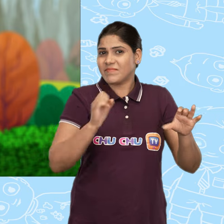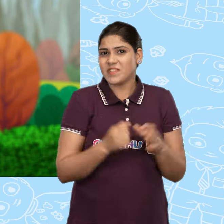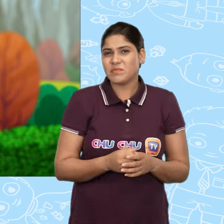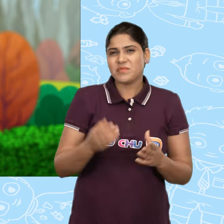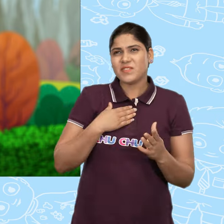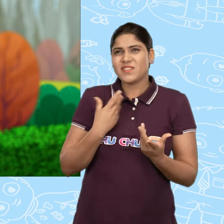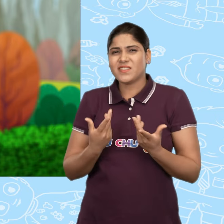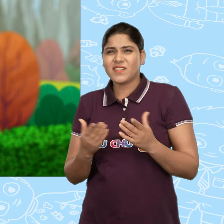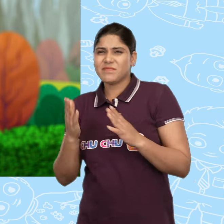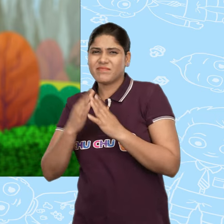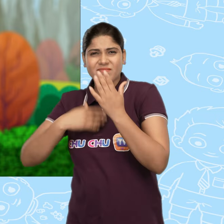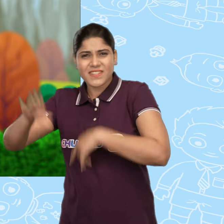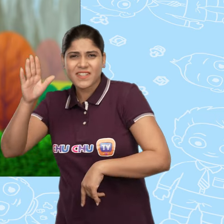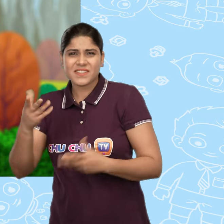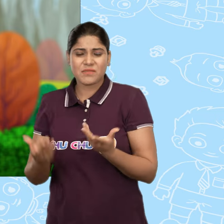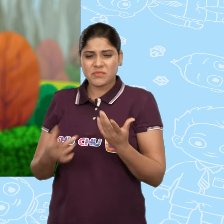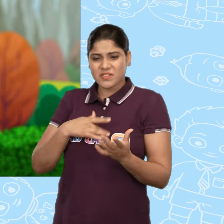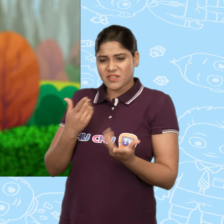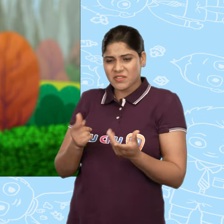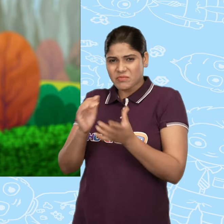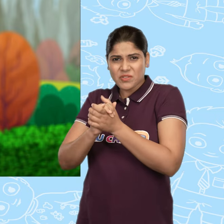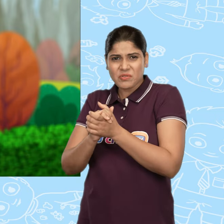I don't think the rabbit wants to be friends with me.